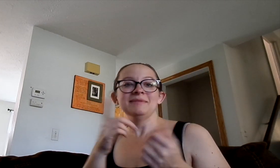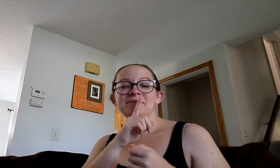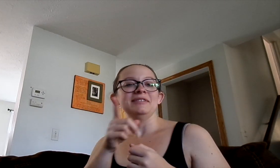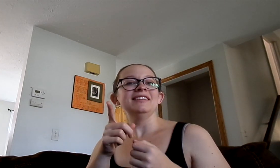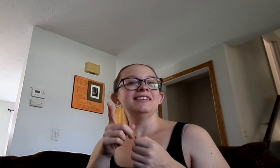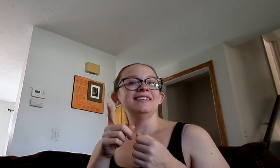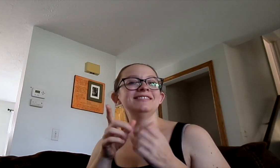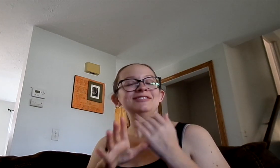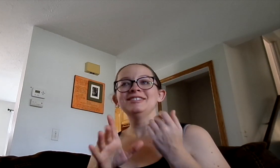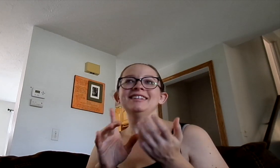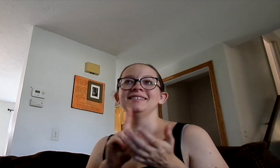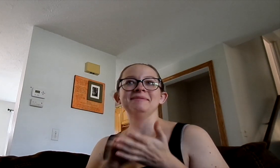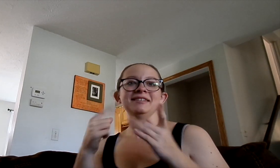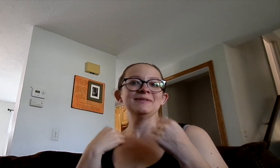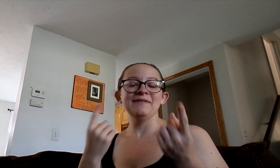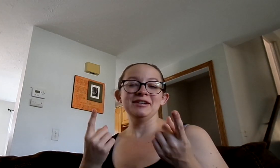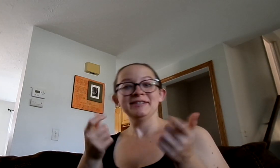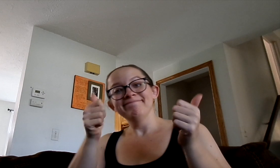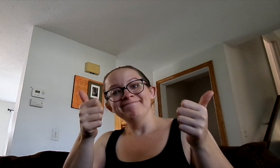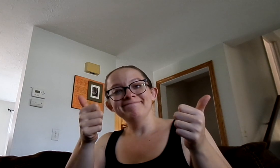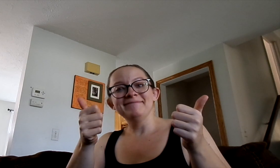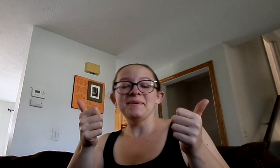but to be honest it's been a shitty week so far.